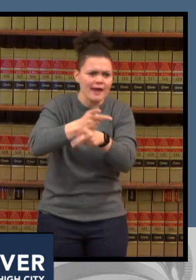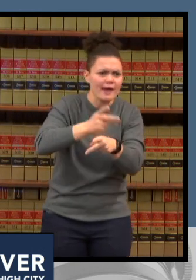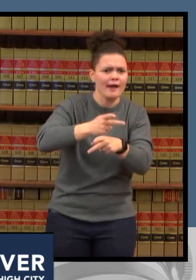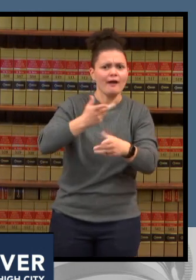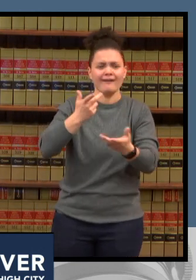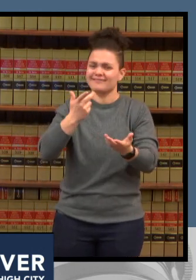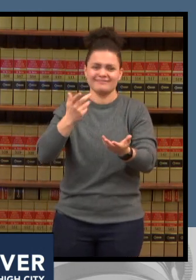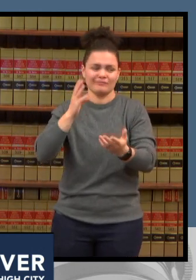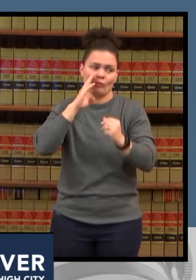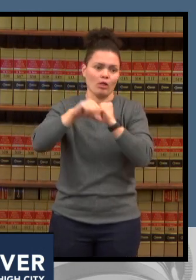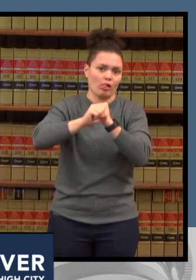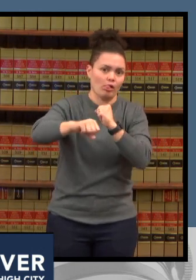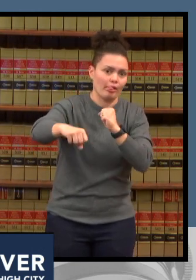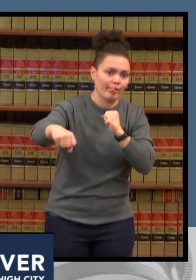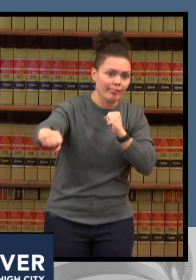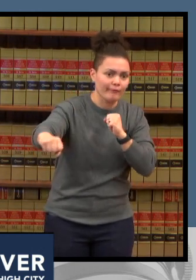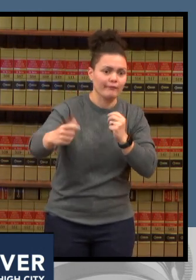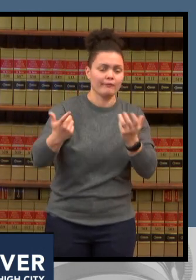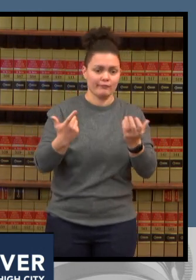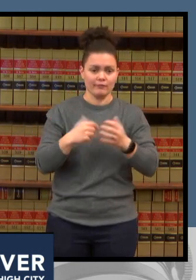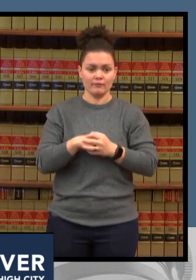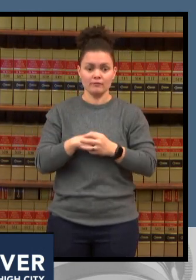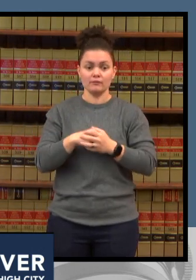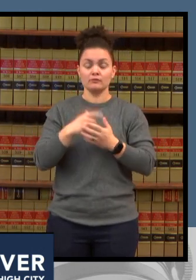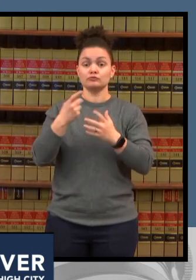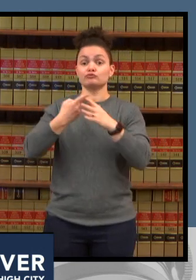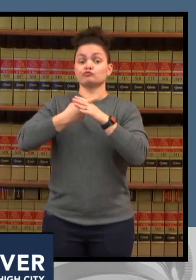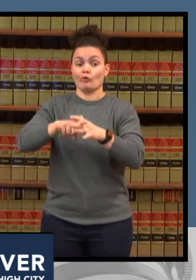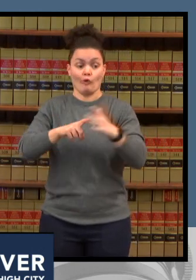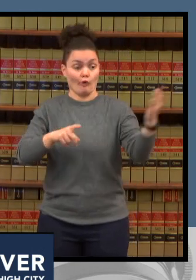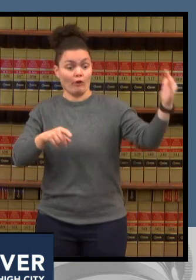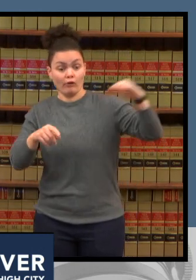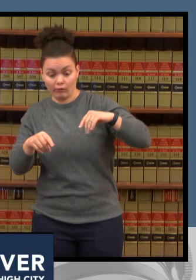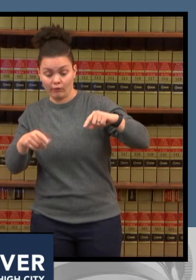transferred out of denver which takes them away from their families and also prolongs a